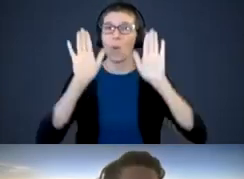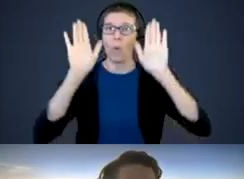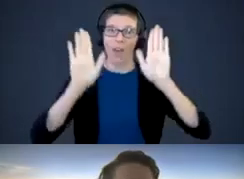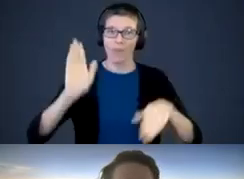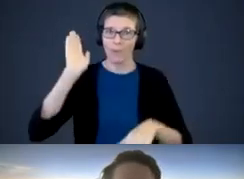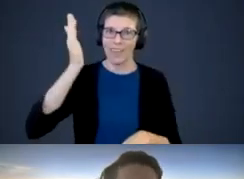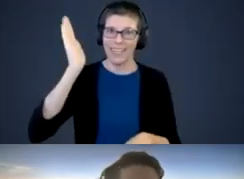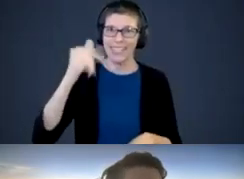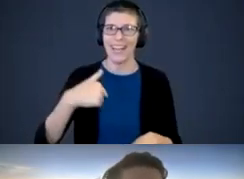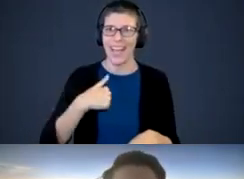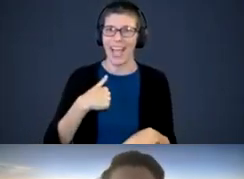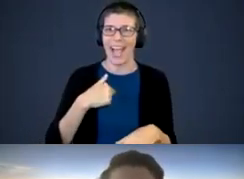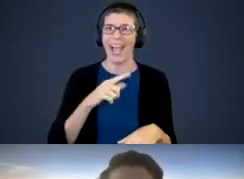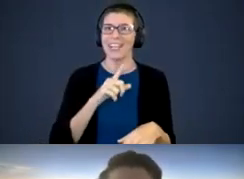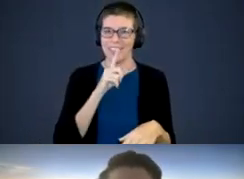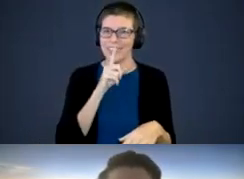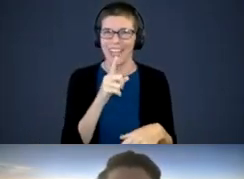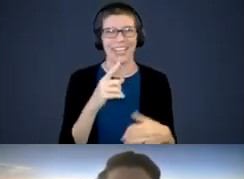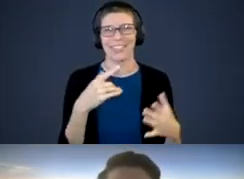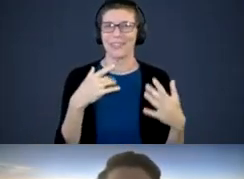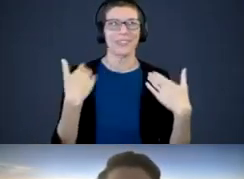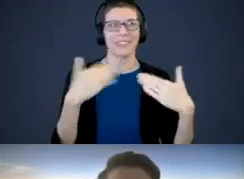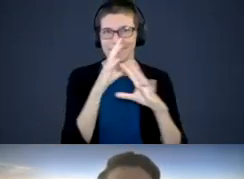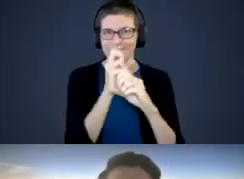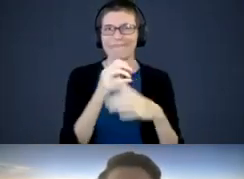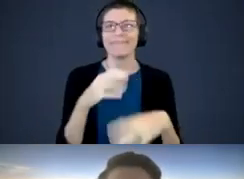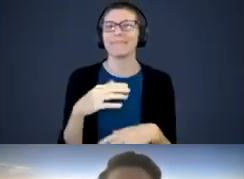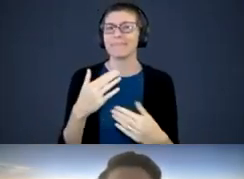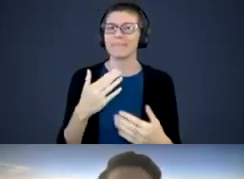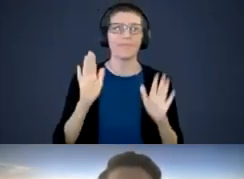Paula: I’m glad you enjoyed it and you